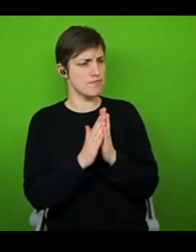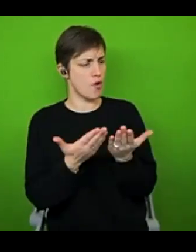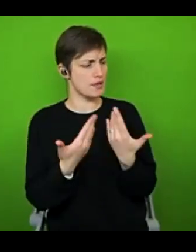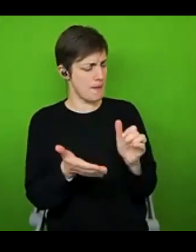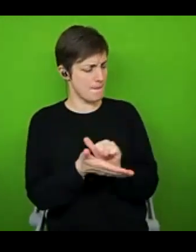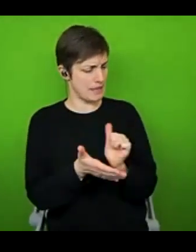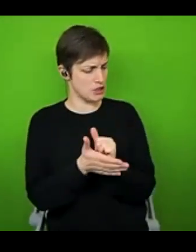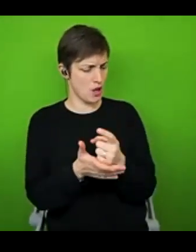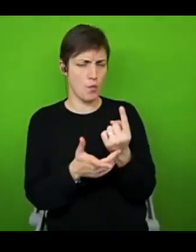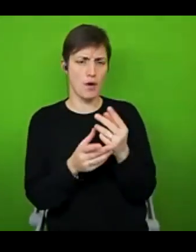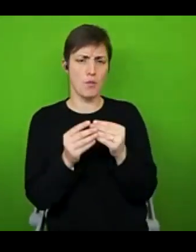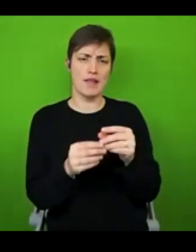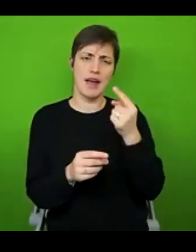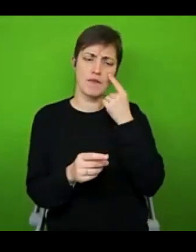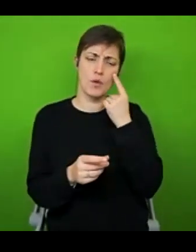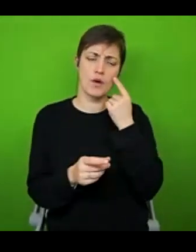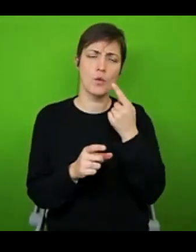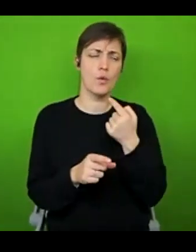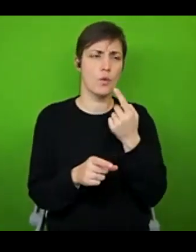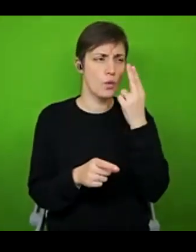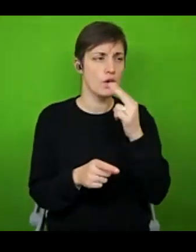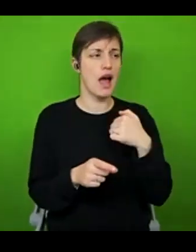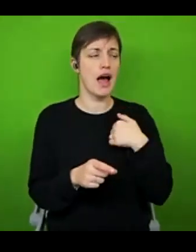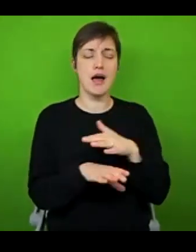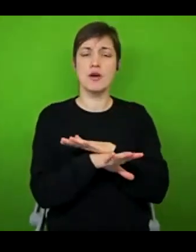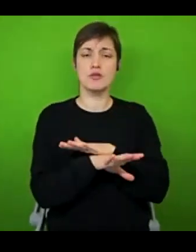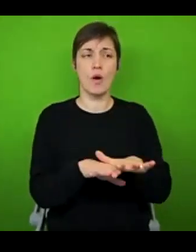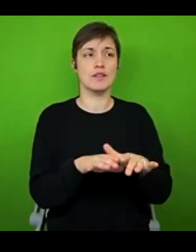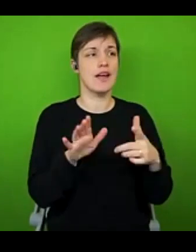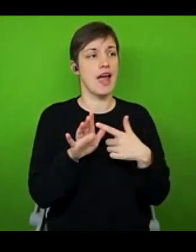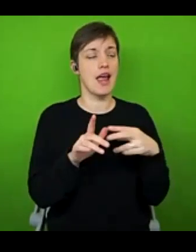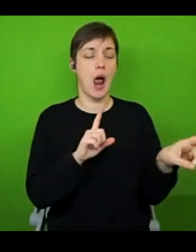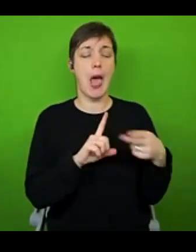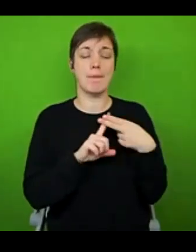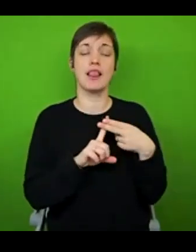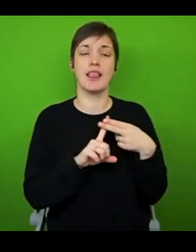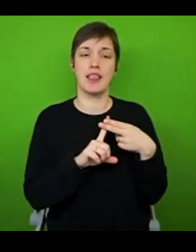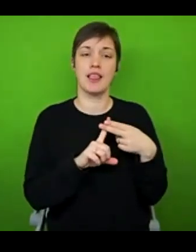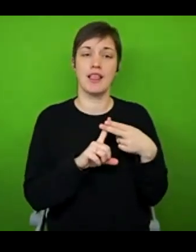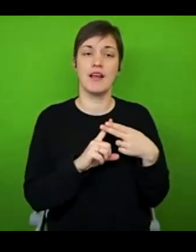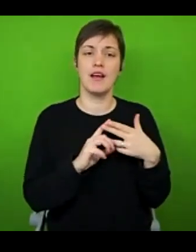is called 'I Am Not a Label' by Cerrie Burnell from Cbeebies. That can be great, although,I will say actually,